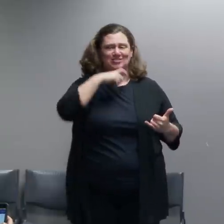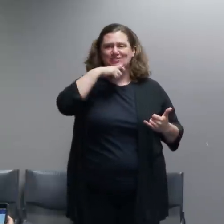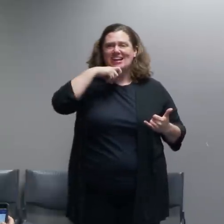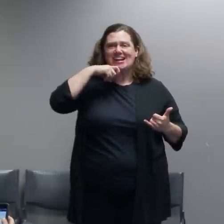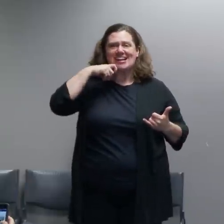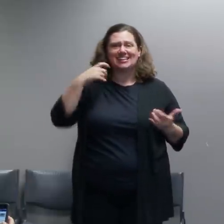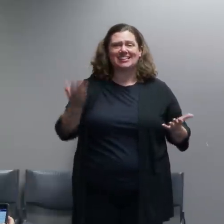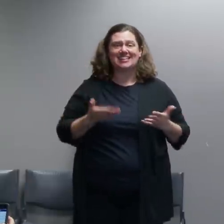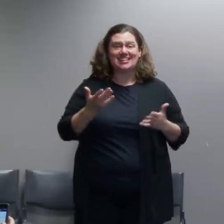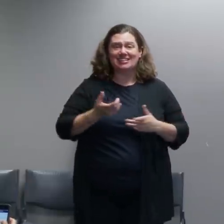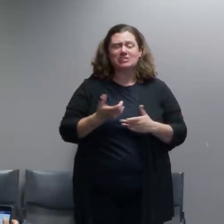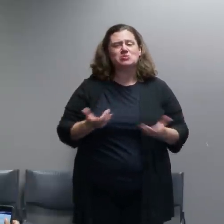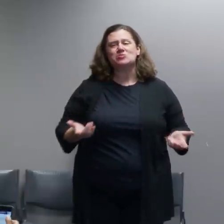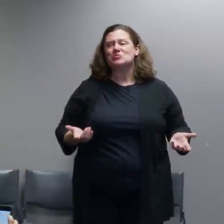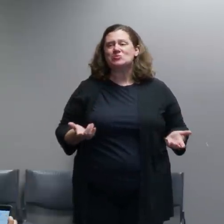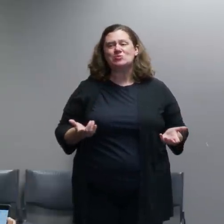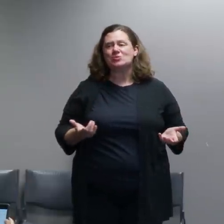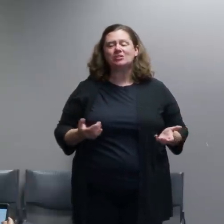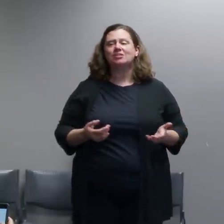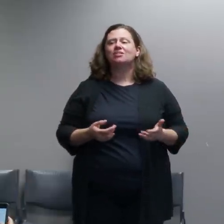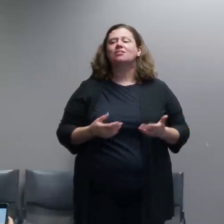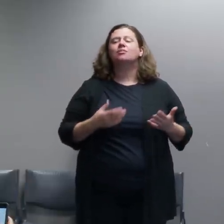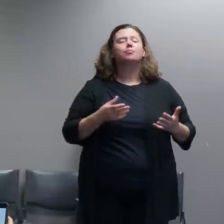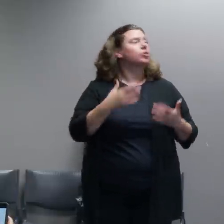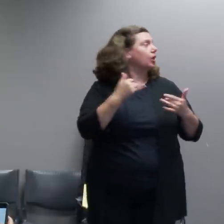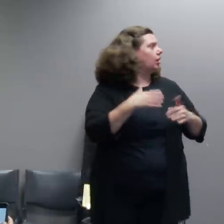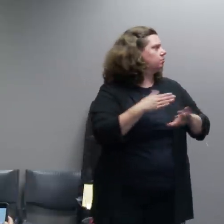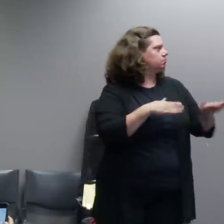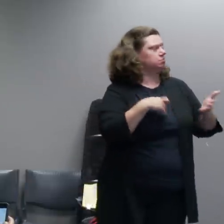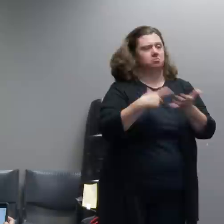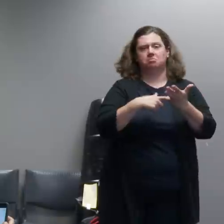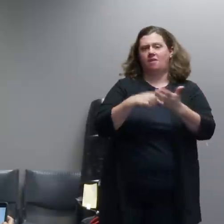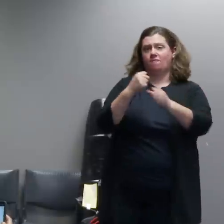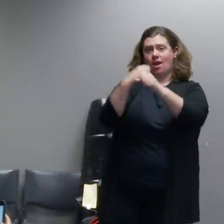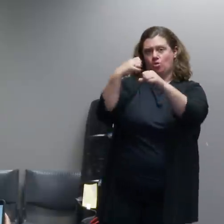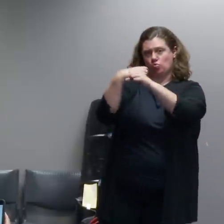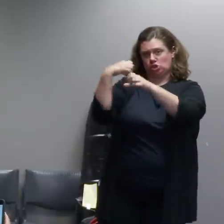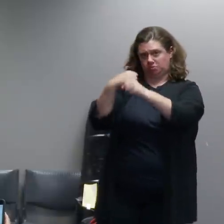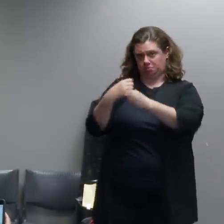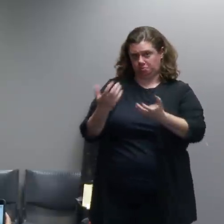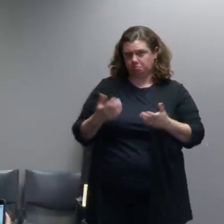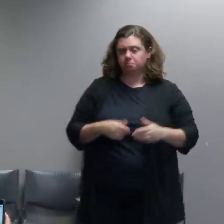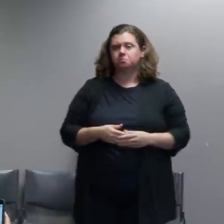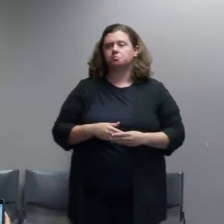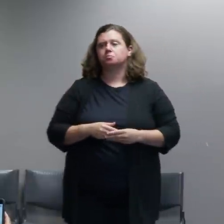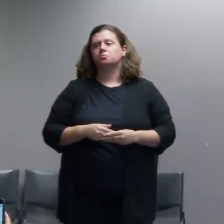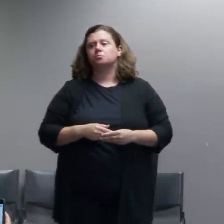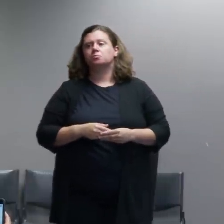is fireworks. I want to talk just a little bit about this. We've seen everything from small fireworks, like you know you saw some of